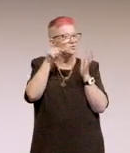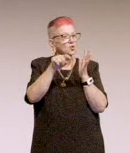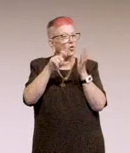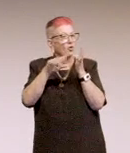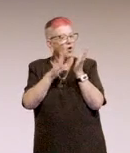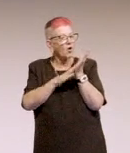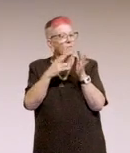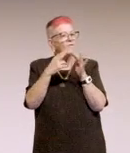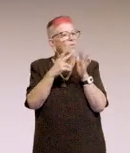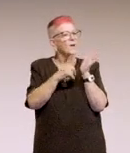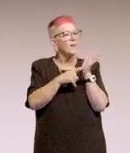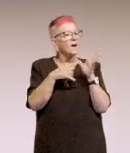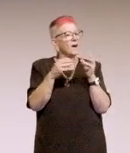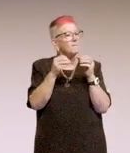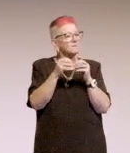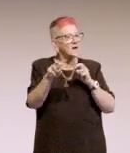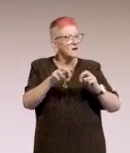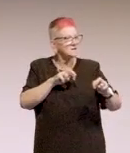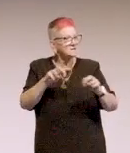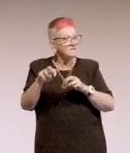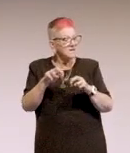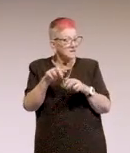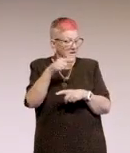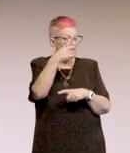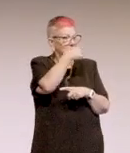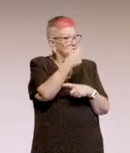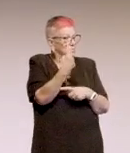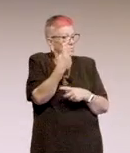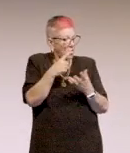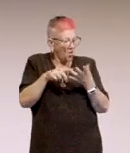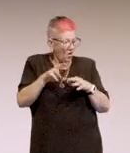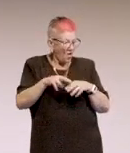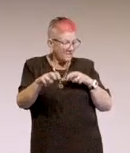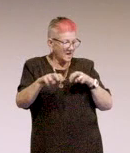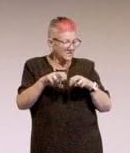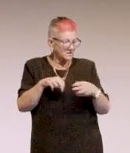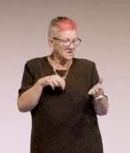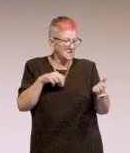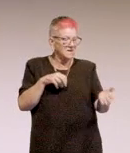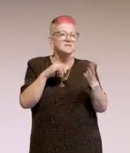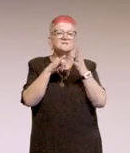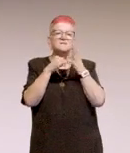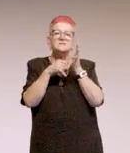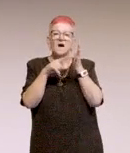So this is one of them, one of the activities is style tracing.